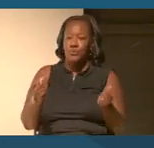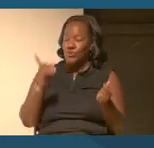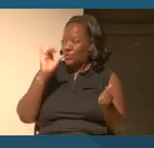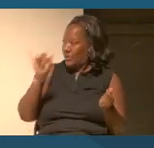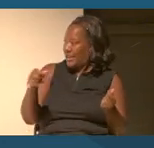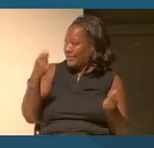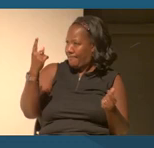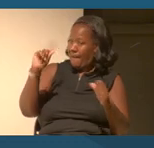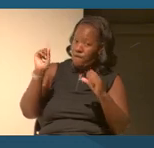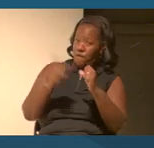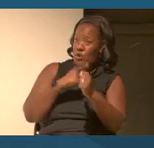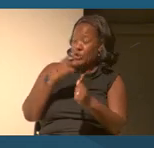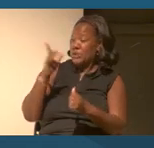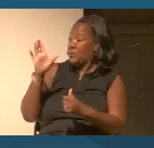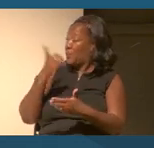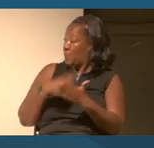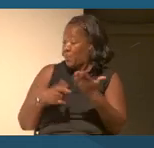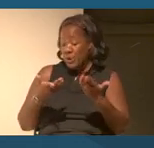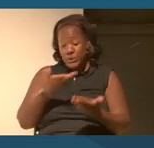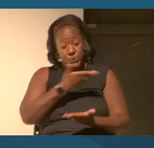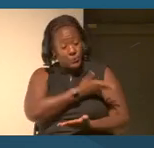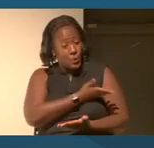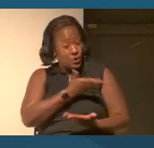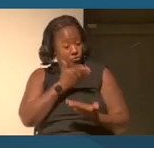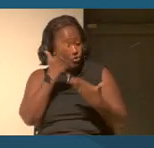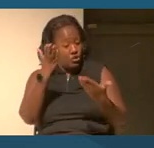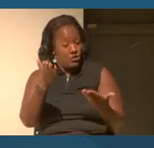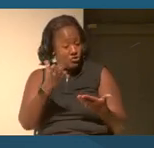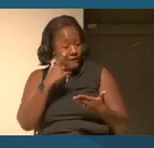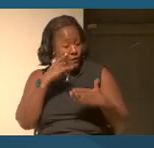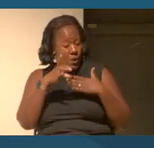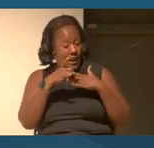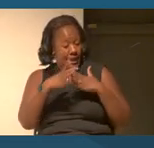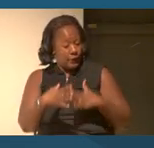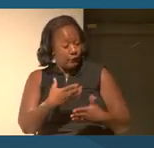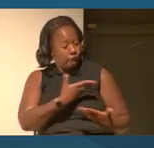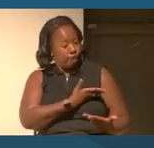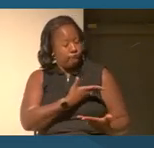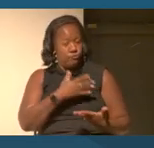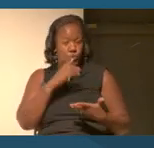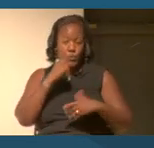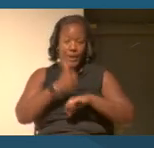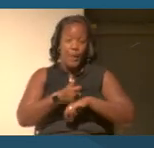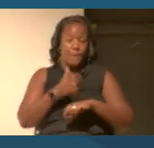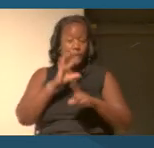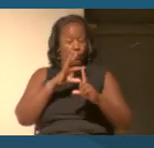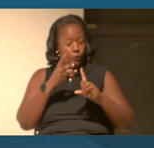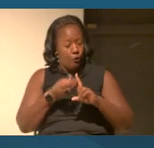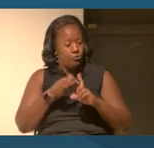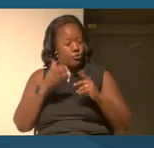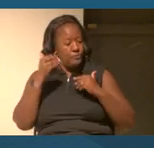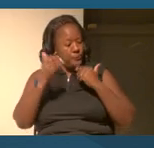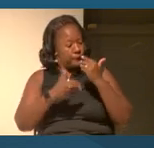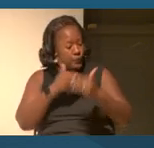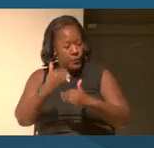What would you offer for a leader that's trying to help their culture and their space move forward? Yeah.